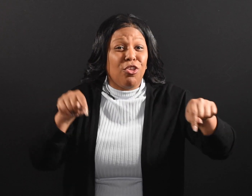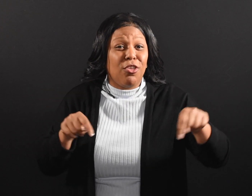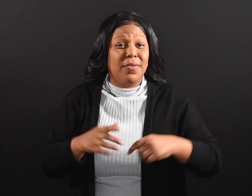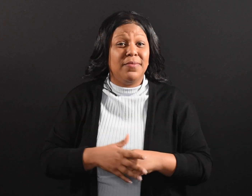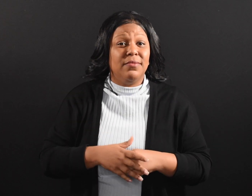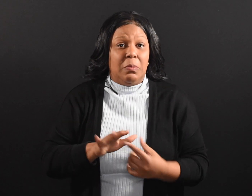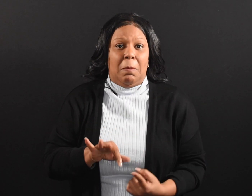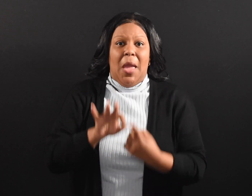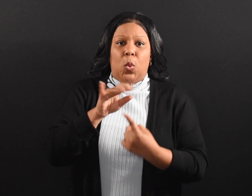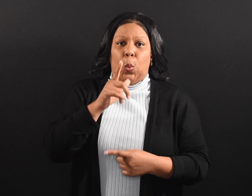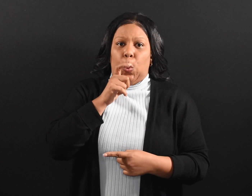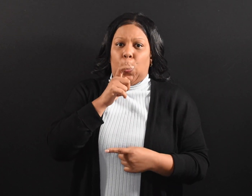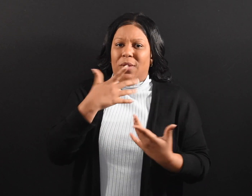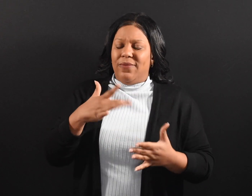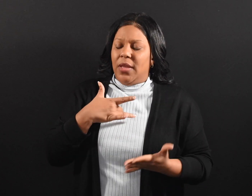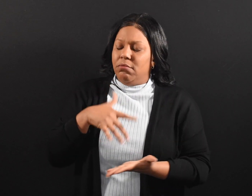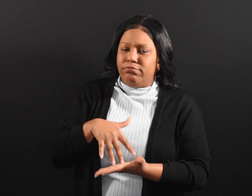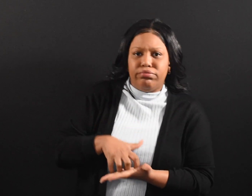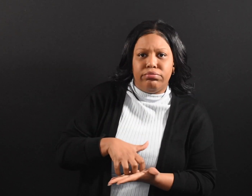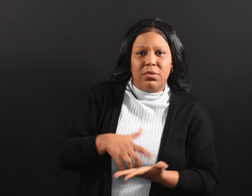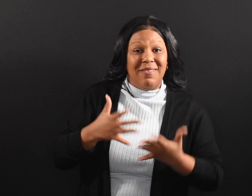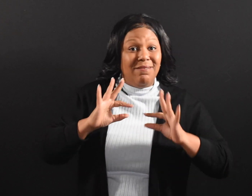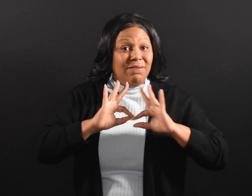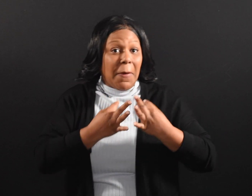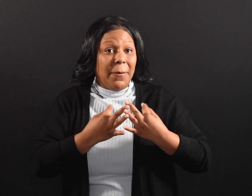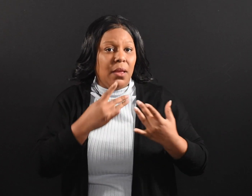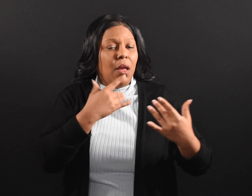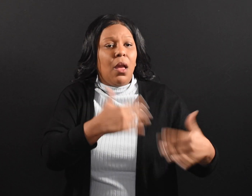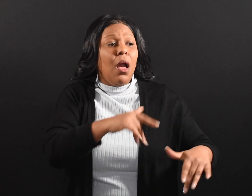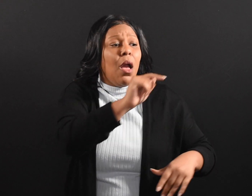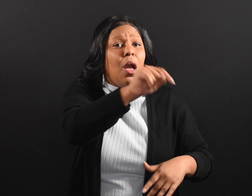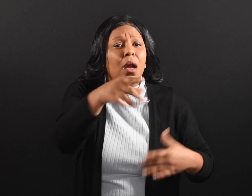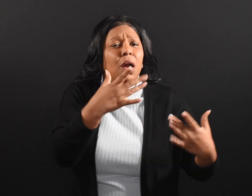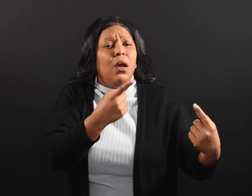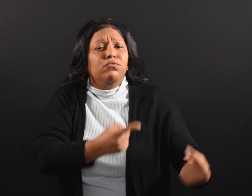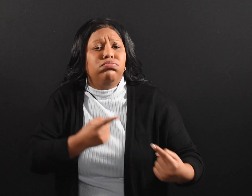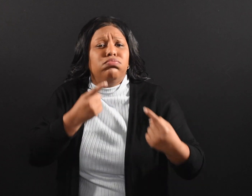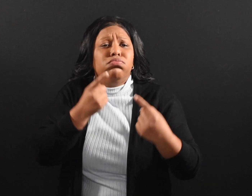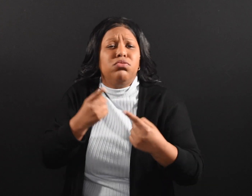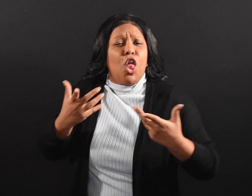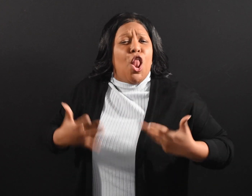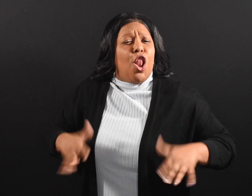especially those who are vulnerable and families who may be struggling already with poverty